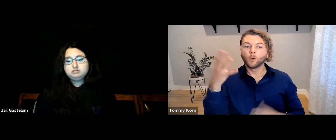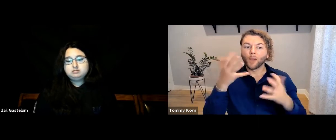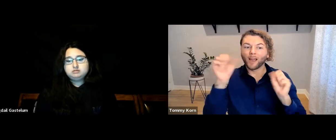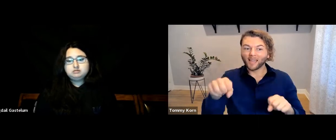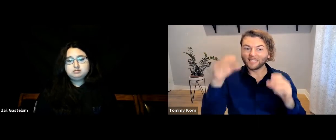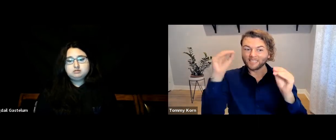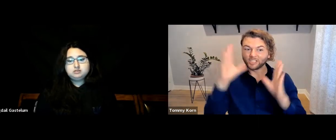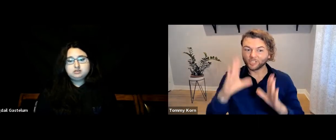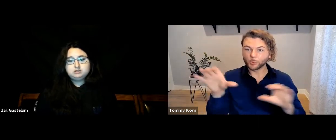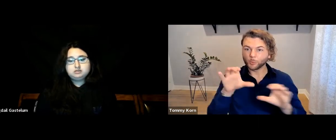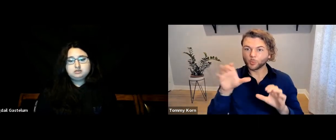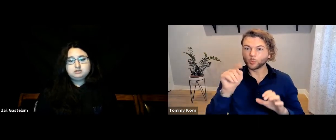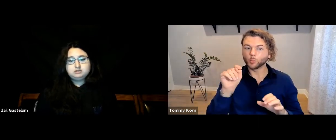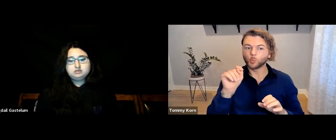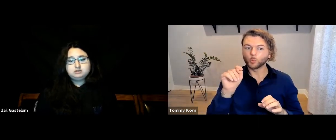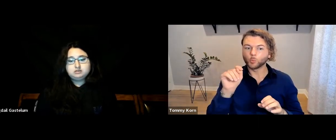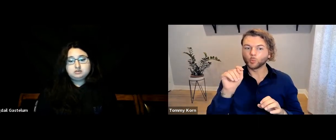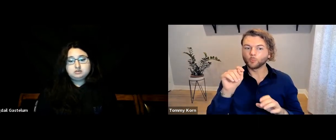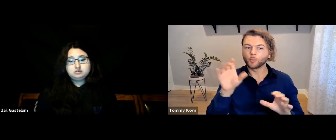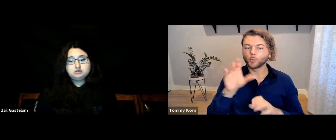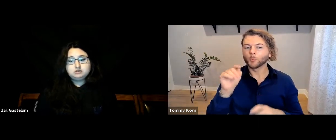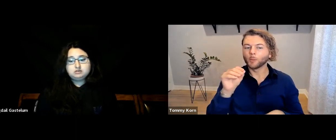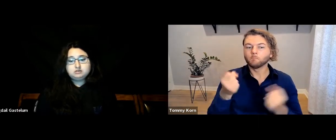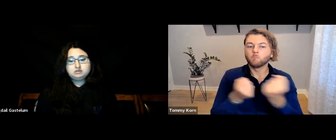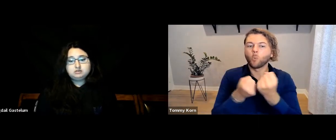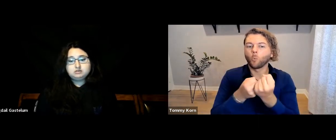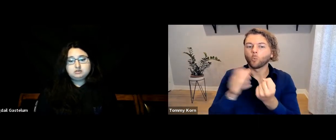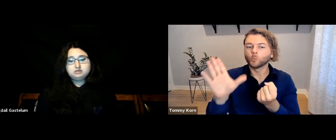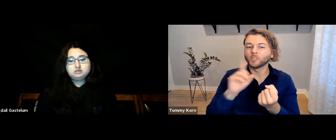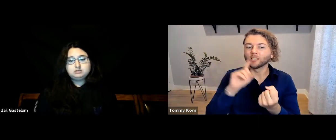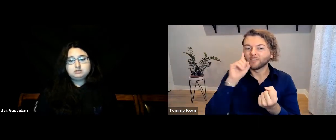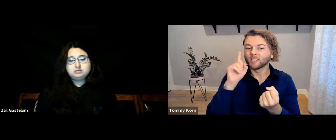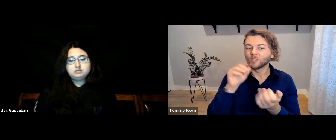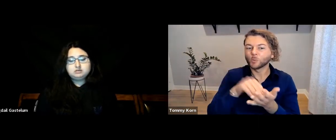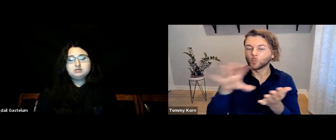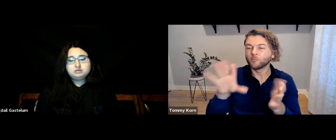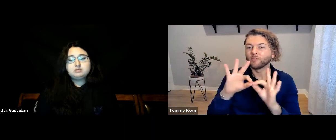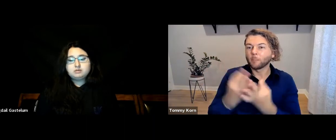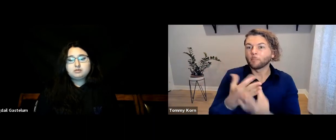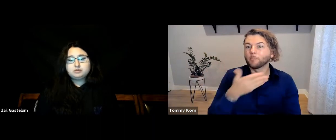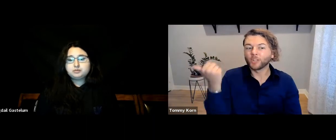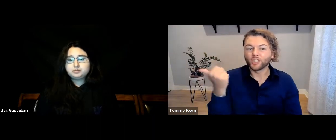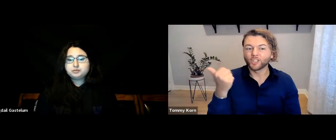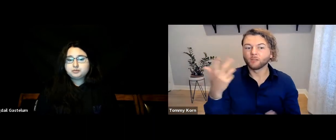[Tommy] What can educators do to support their students and families better?